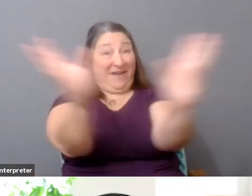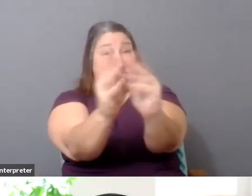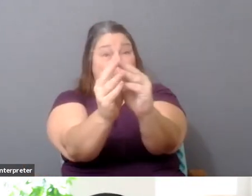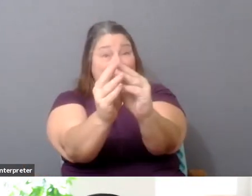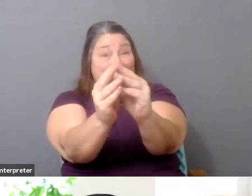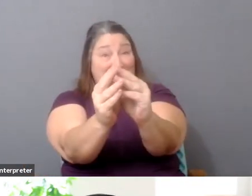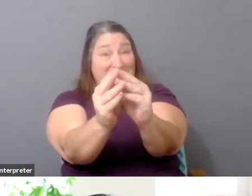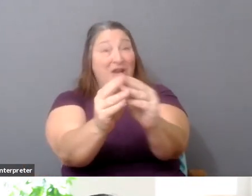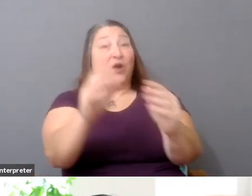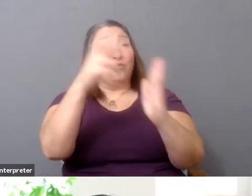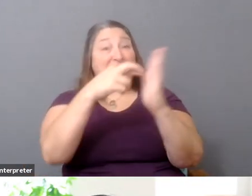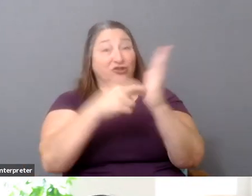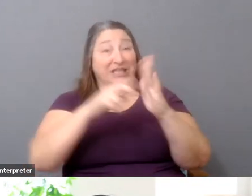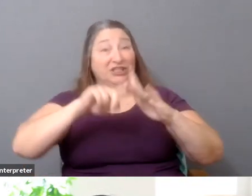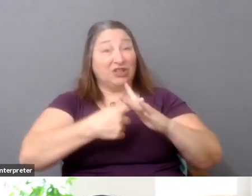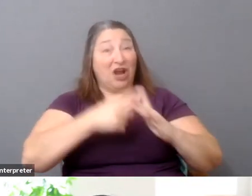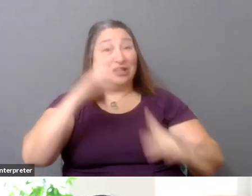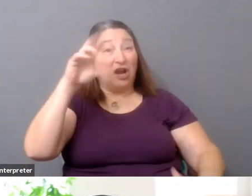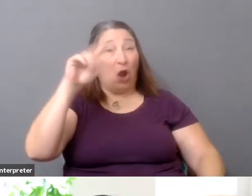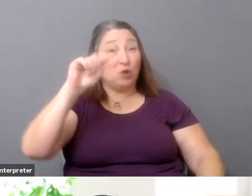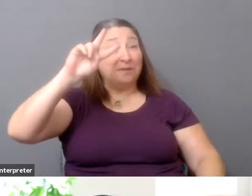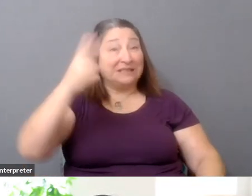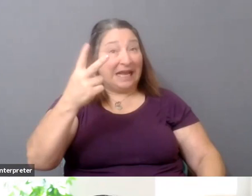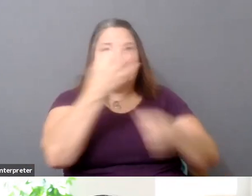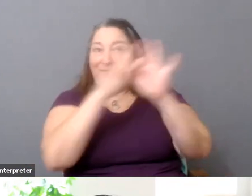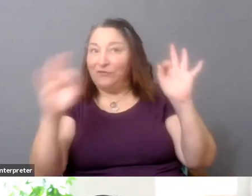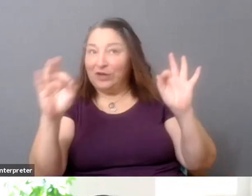It is free this year, so we encourage you to register,